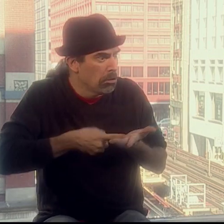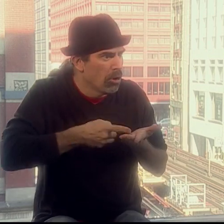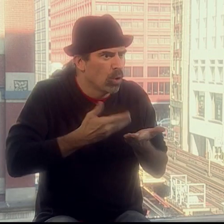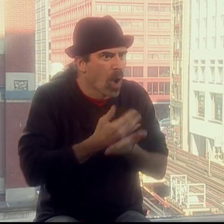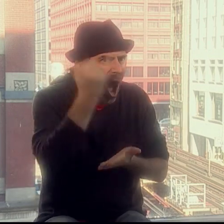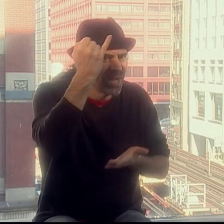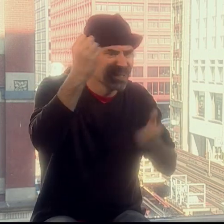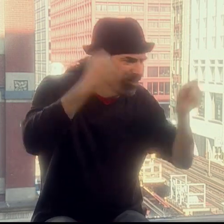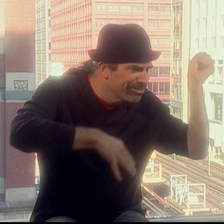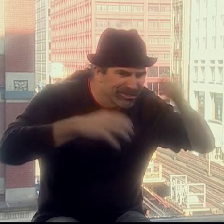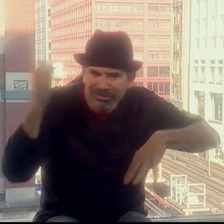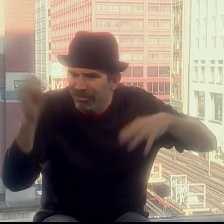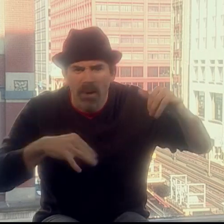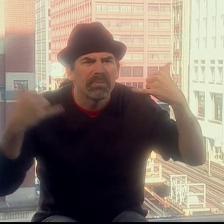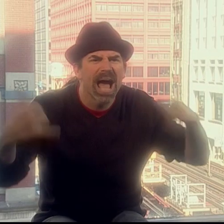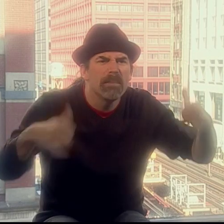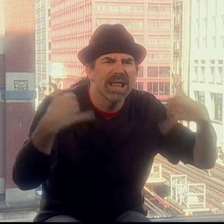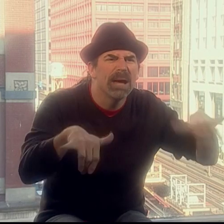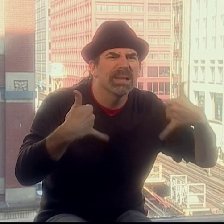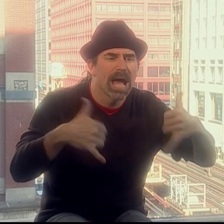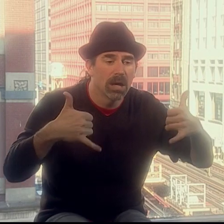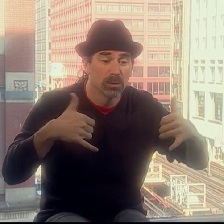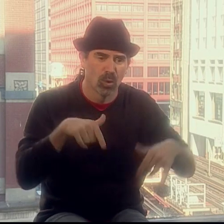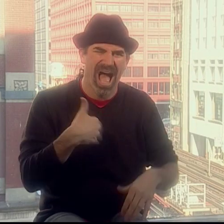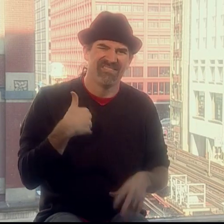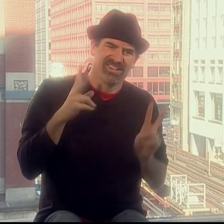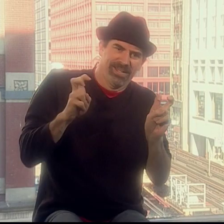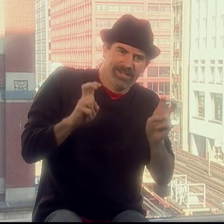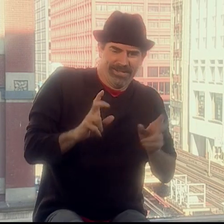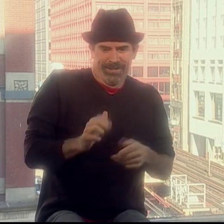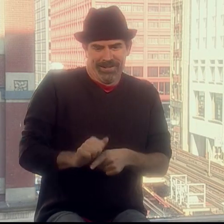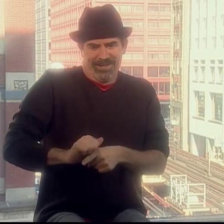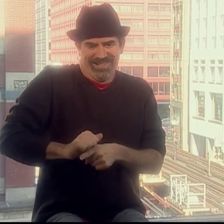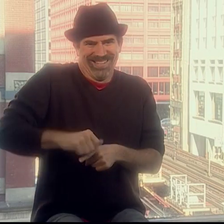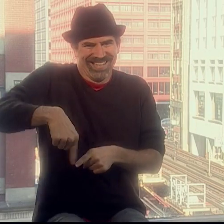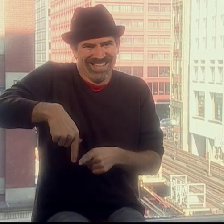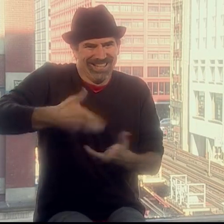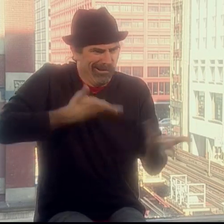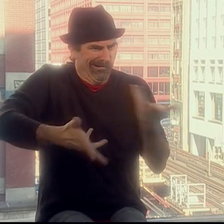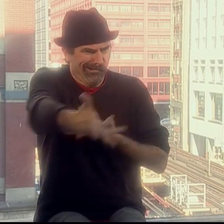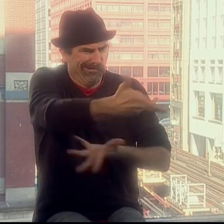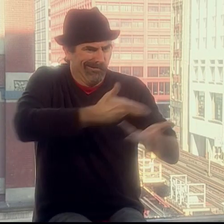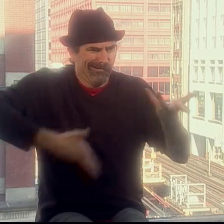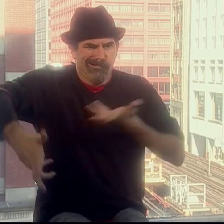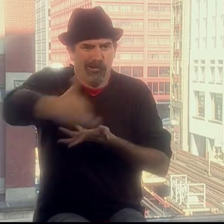We would practice and figure out how to sign things together, everybody throwing in ideas and playing with the signs.